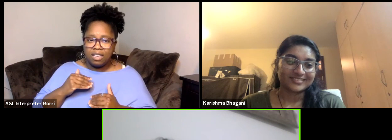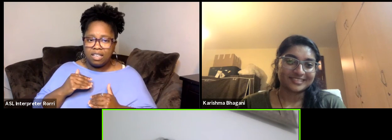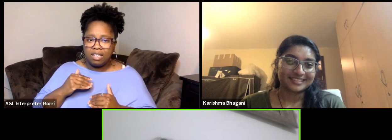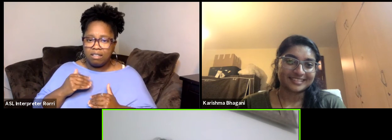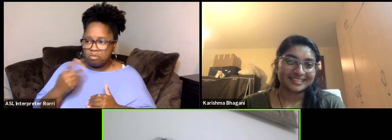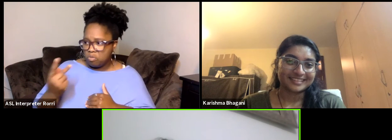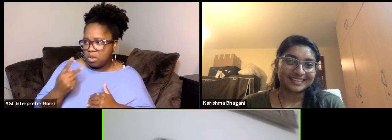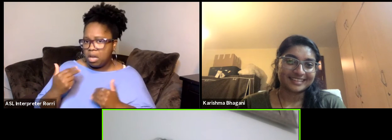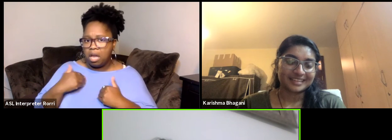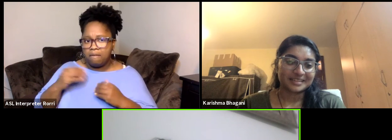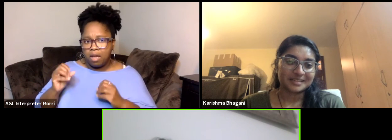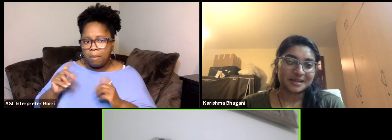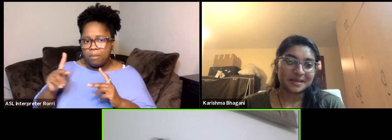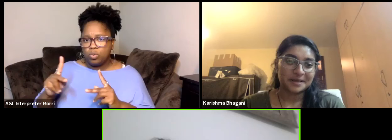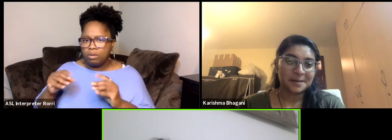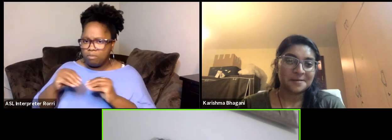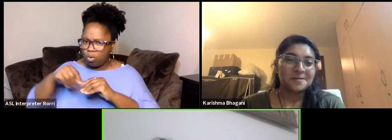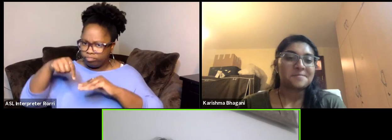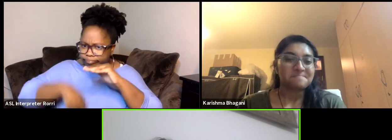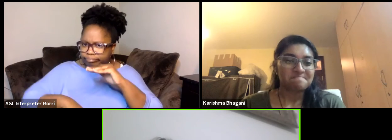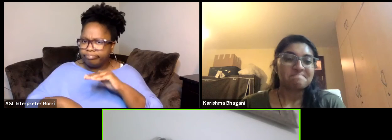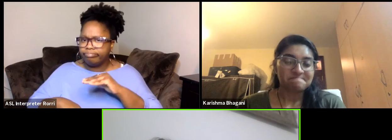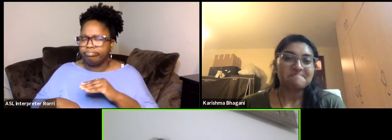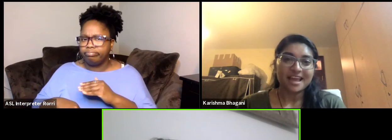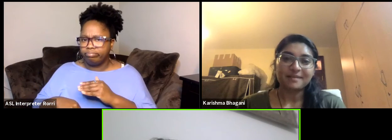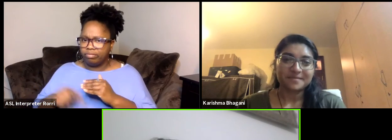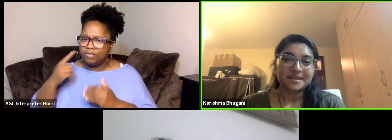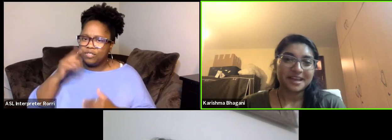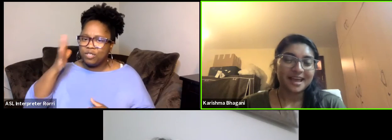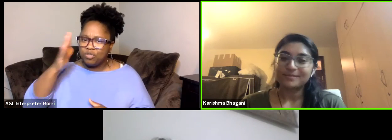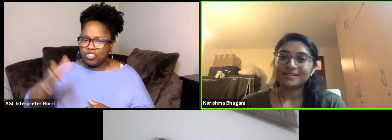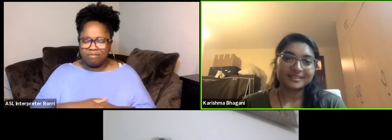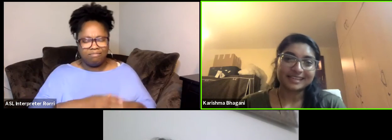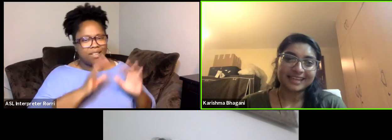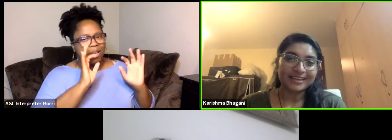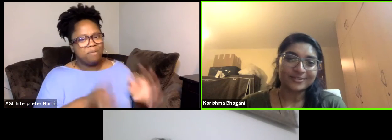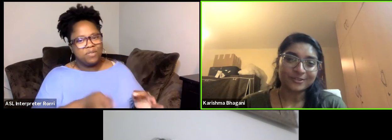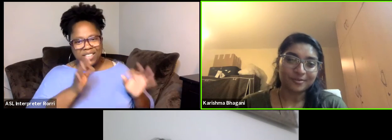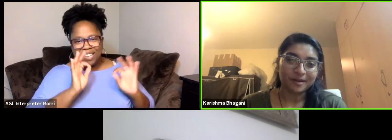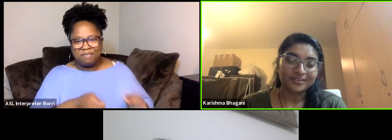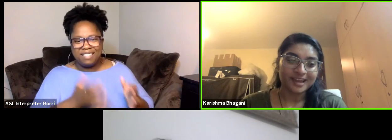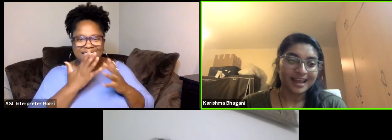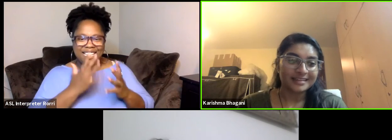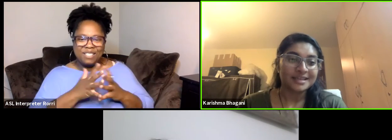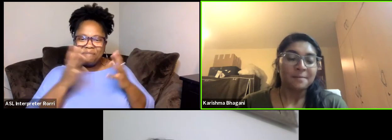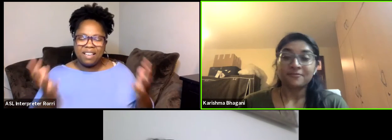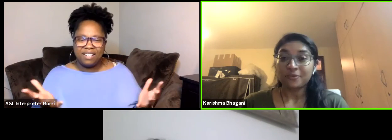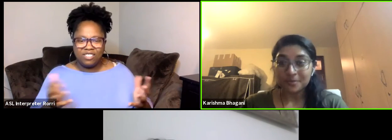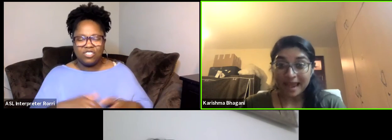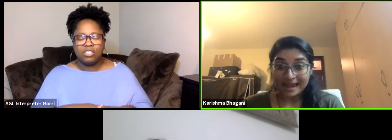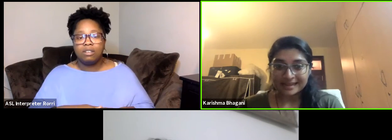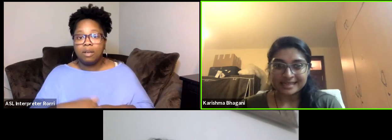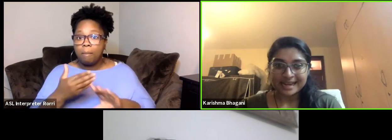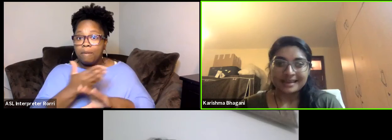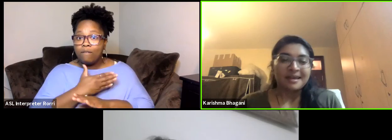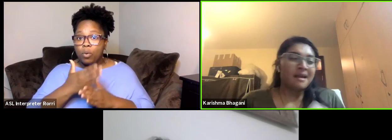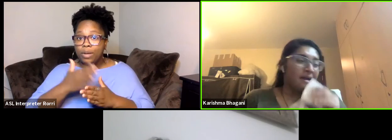to do much more things in the future. Absolutely, thank you so much. And before we end today...